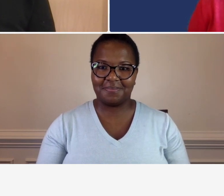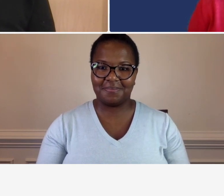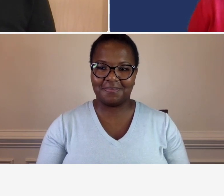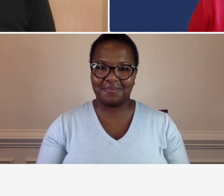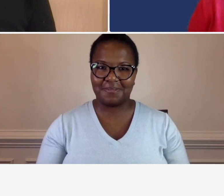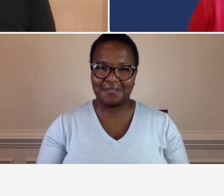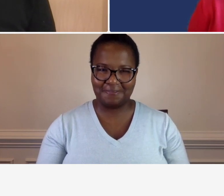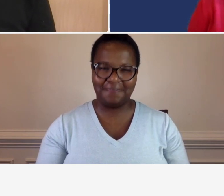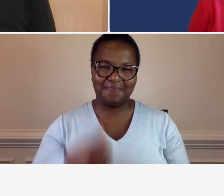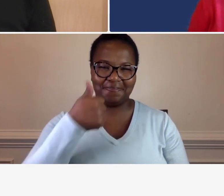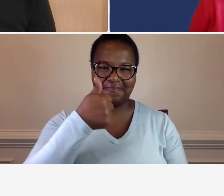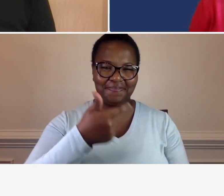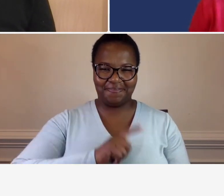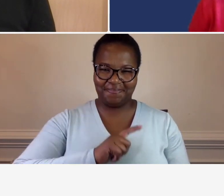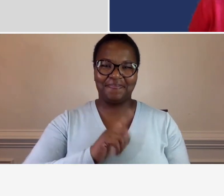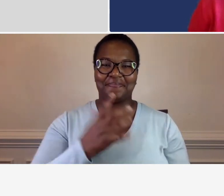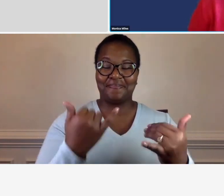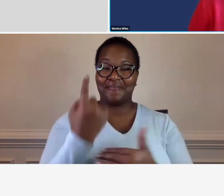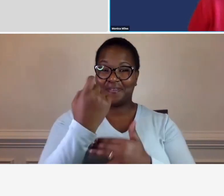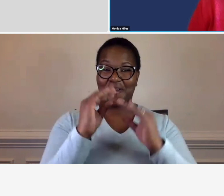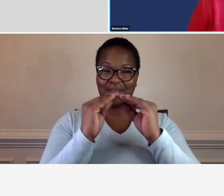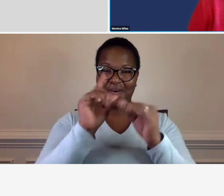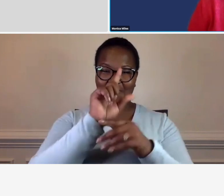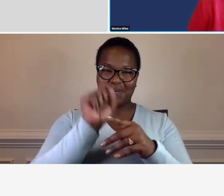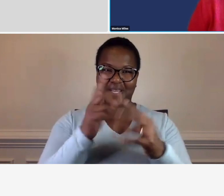and one other question they asked can we contact